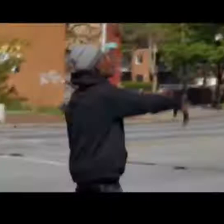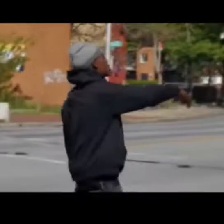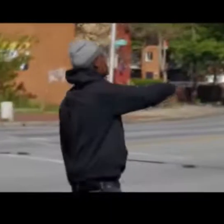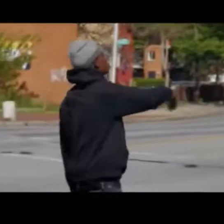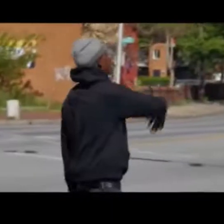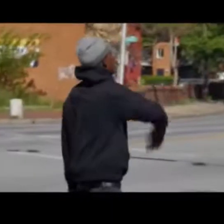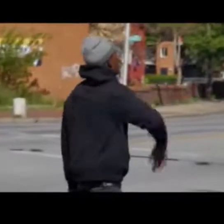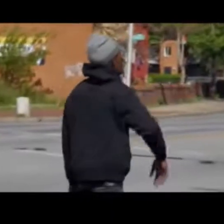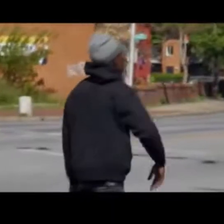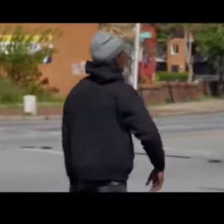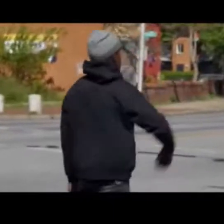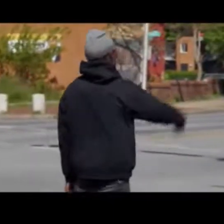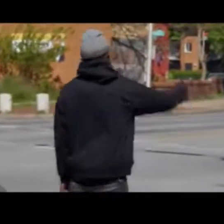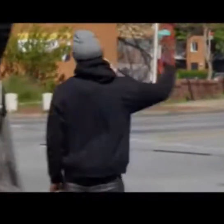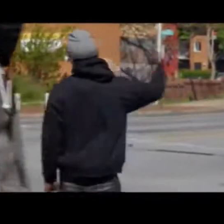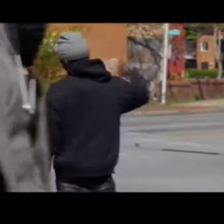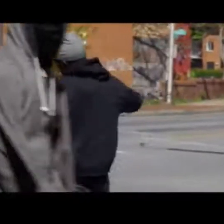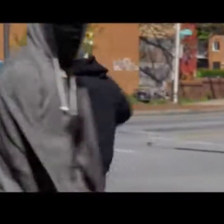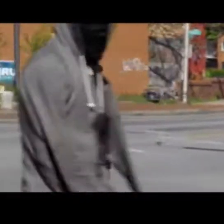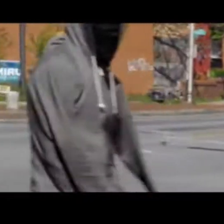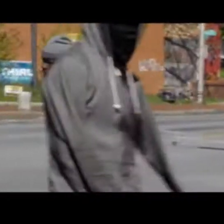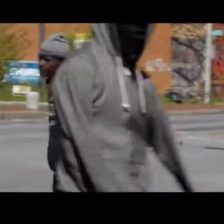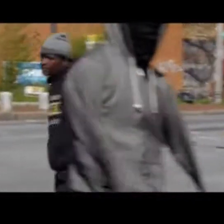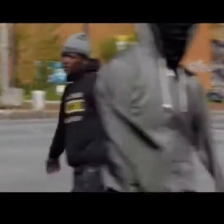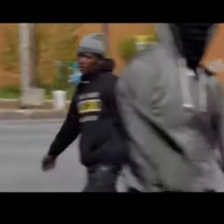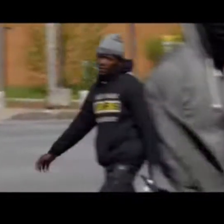bridge i've been working with inner city kids in east